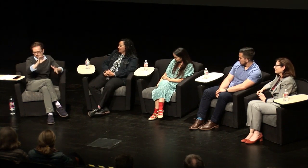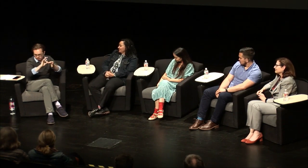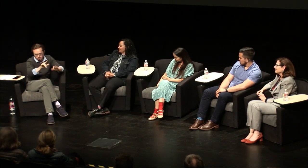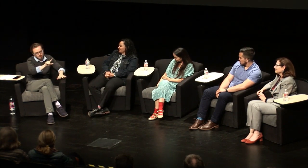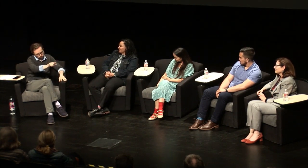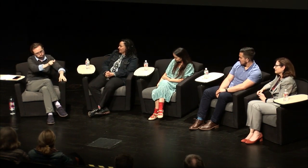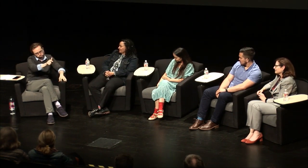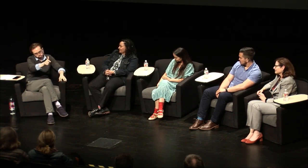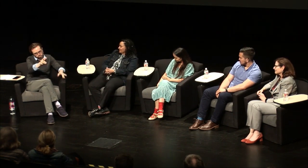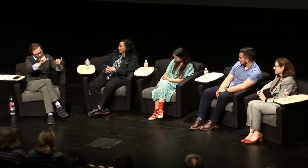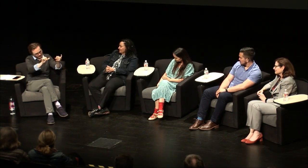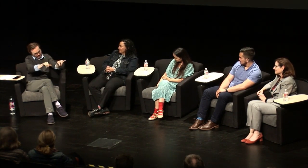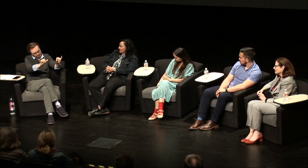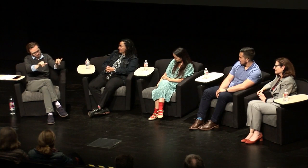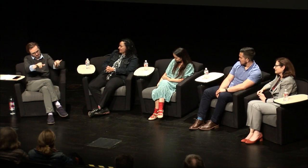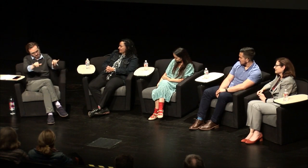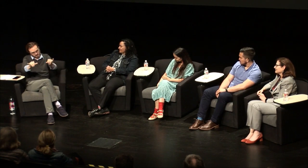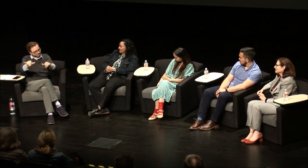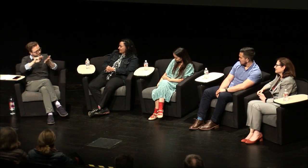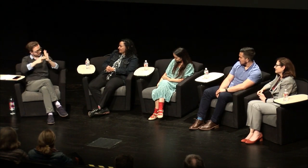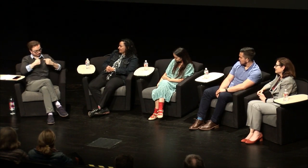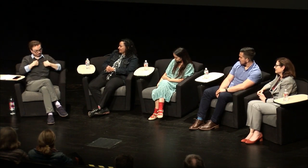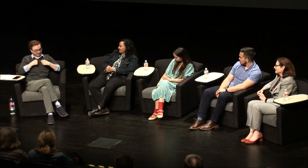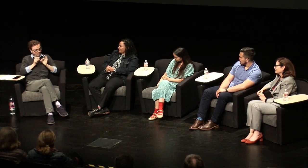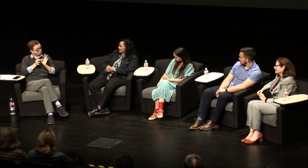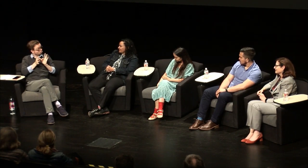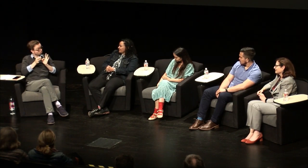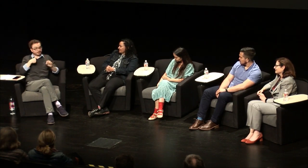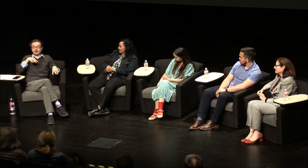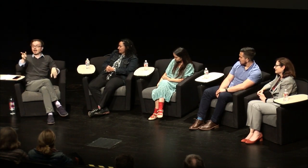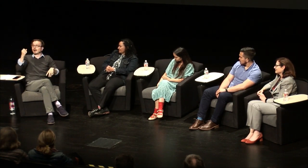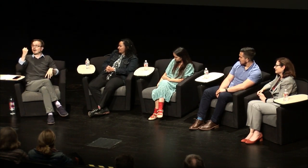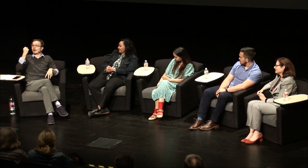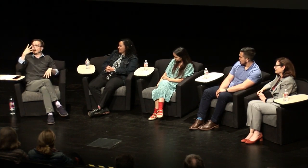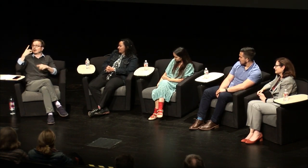explain themselves and you know make people understand it's never a given so